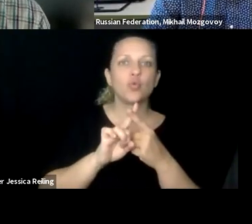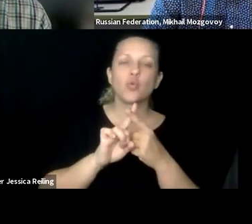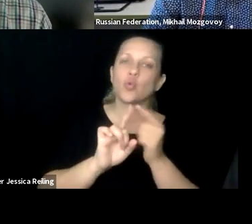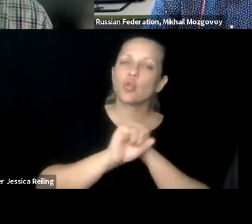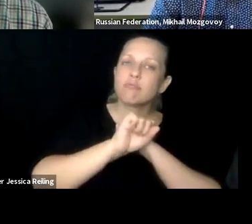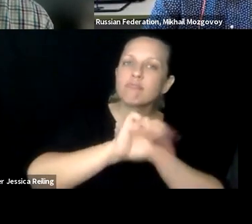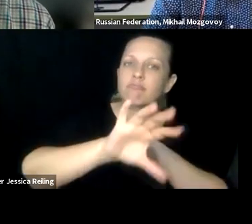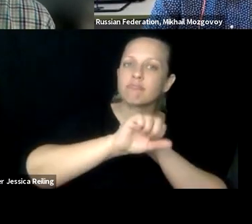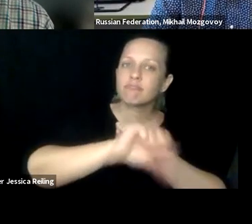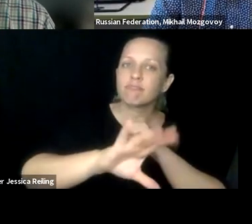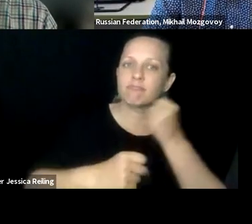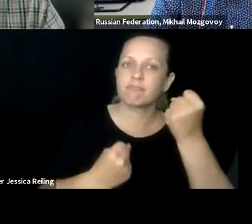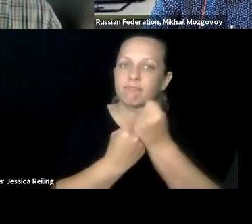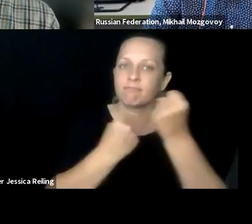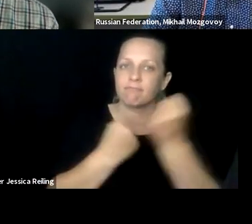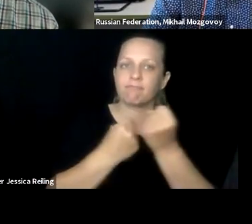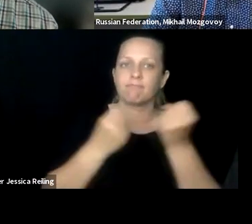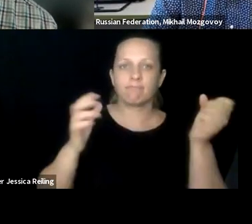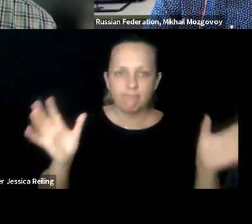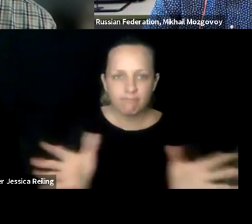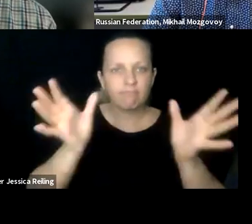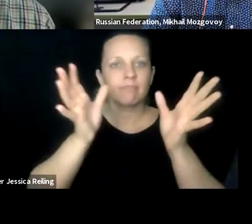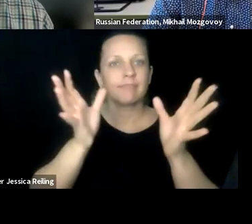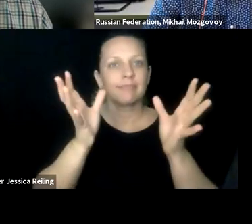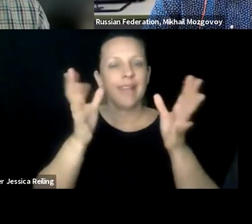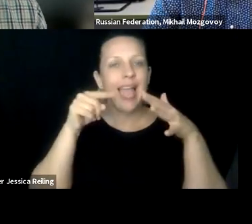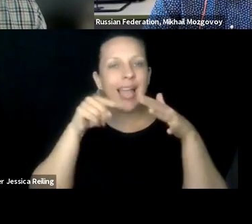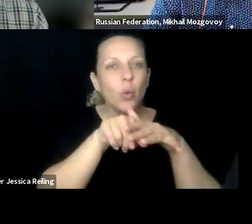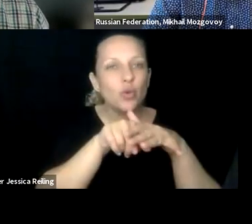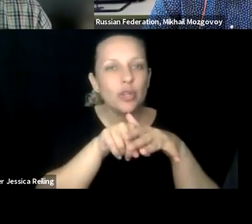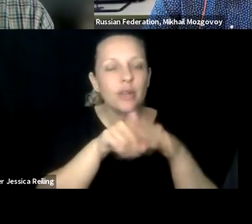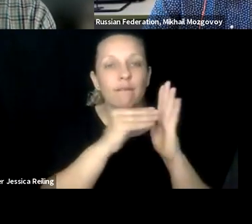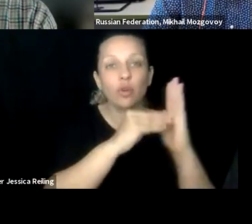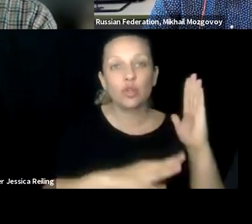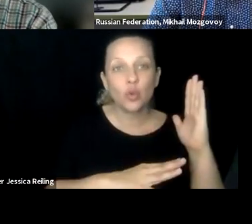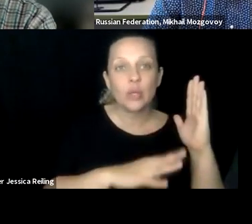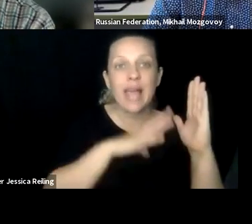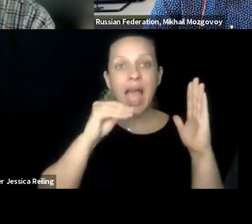and foremost, I think it's critically important that we